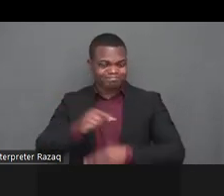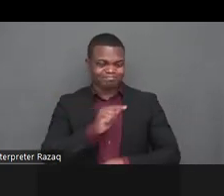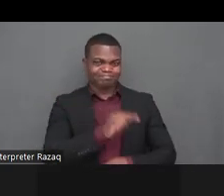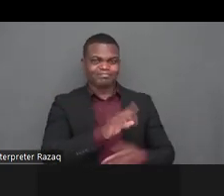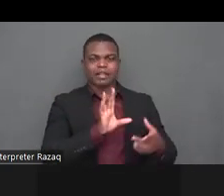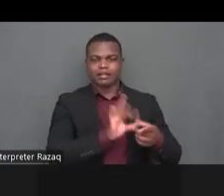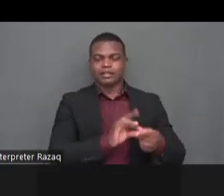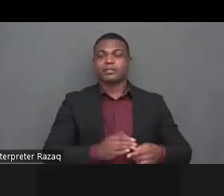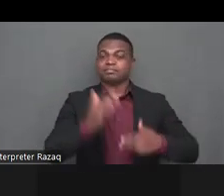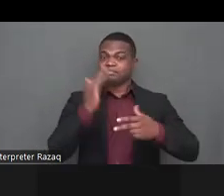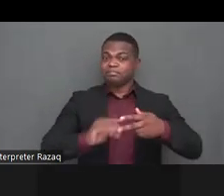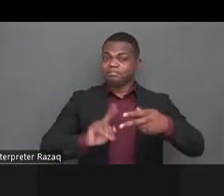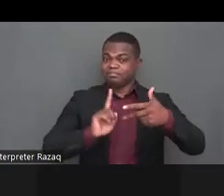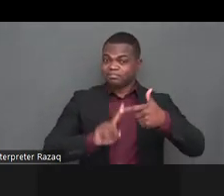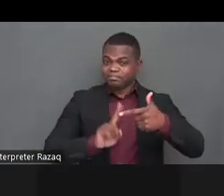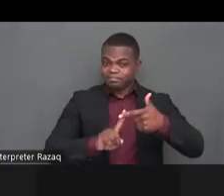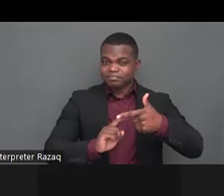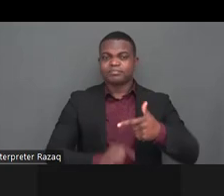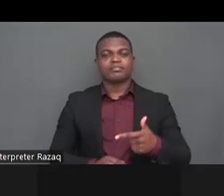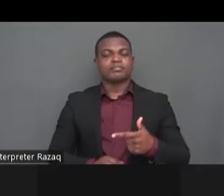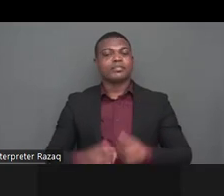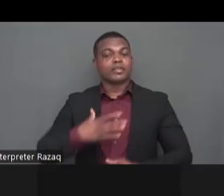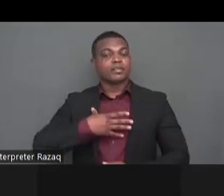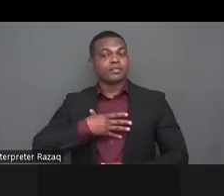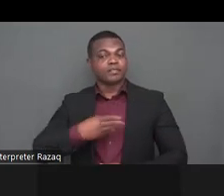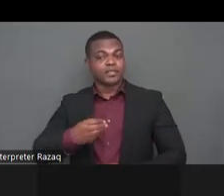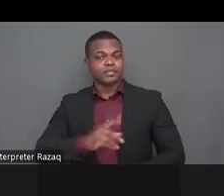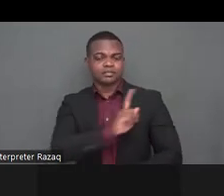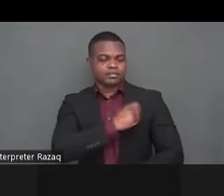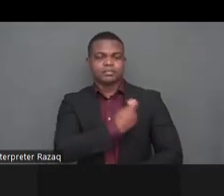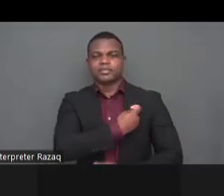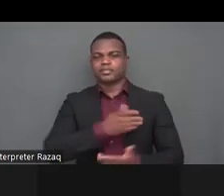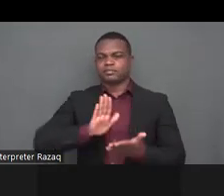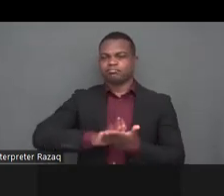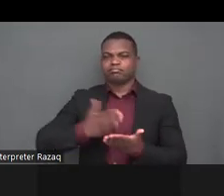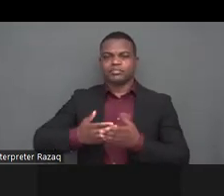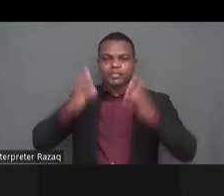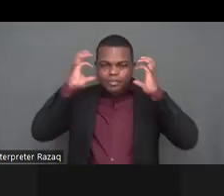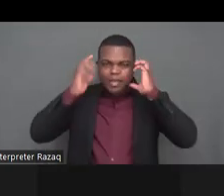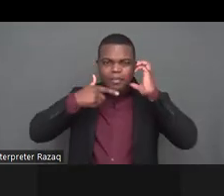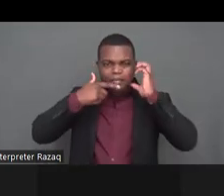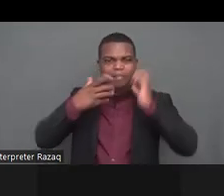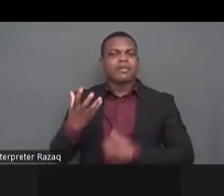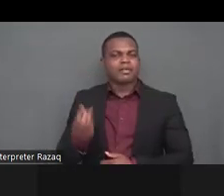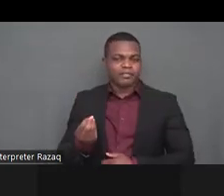uh which can be used by by clicking on on a globe icon at the bottom of the zoom